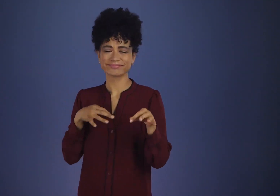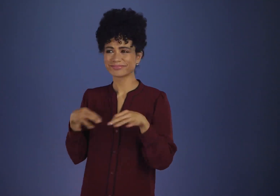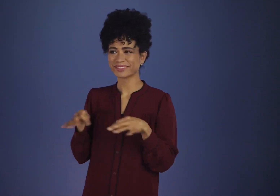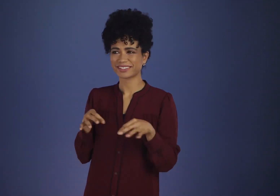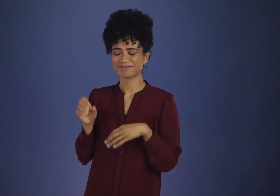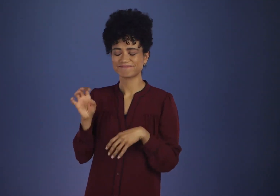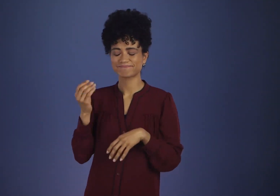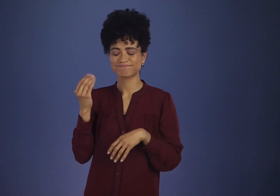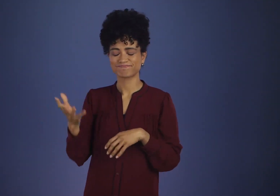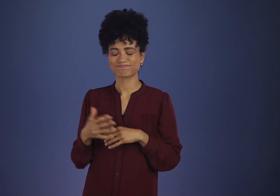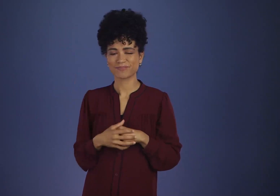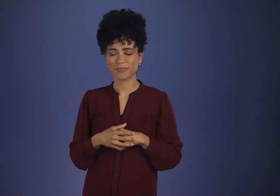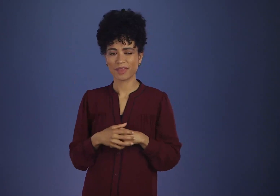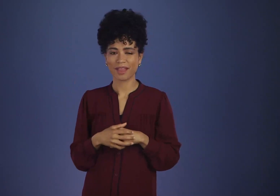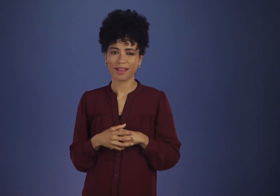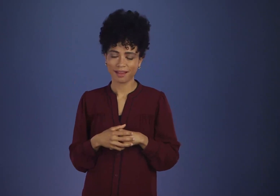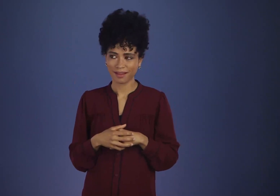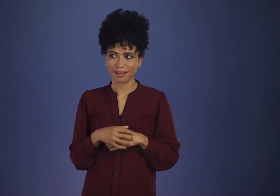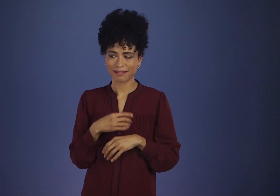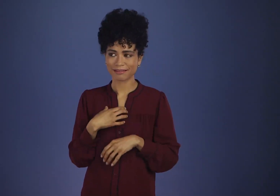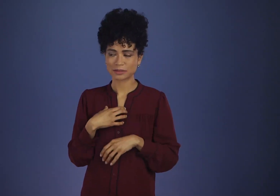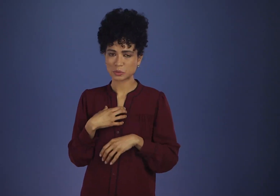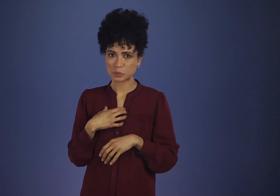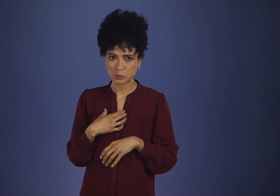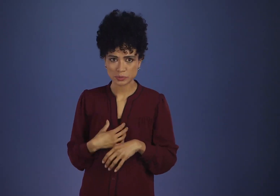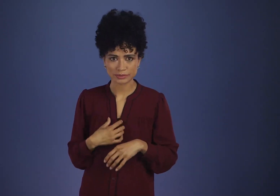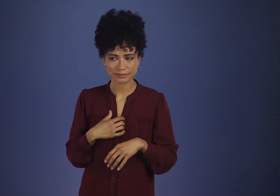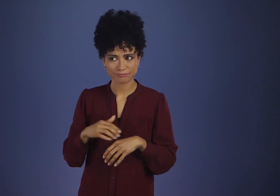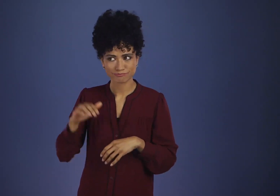He said he wished he’d paid some attention to A.A. experience.